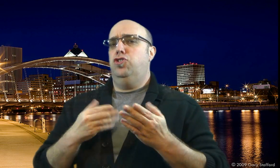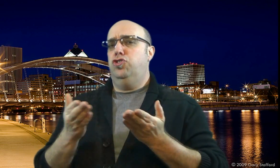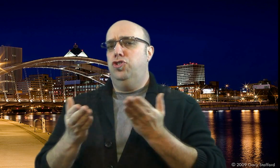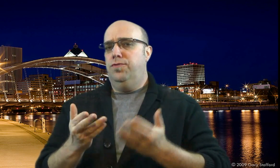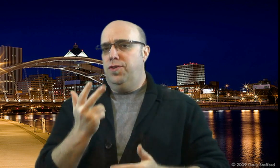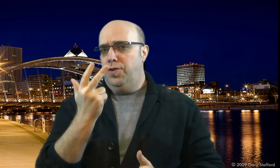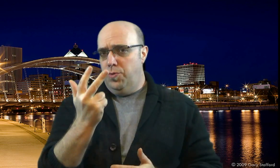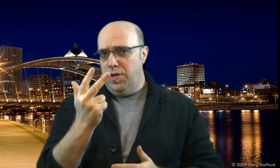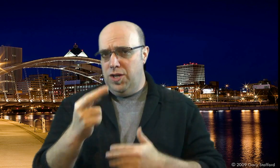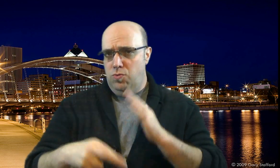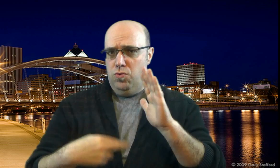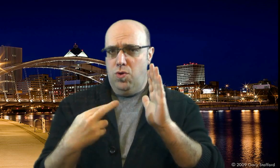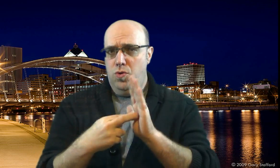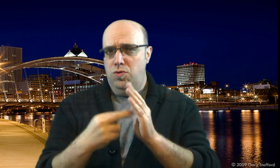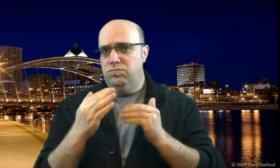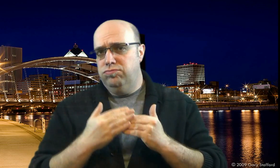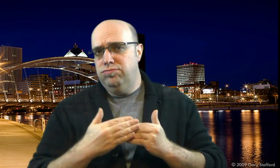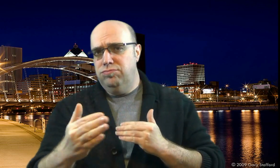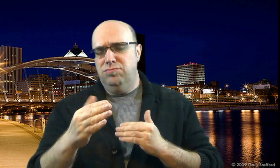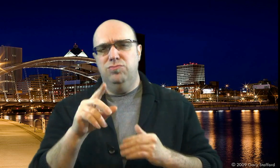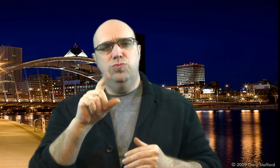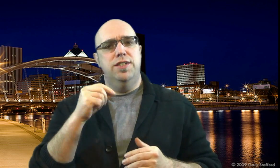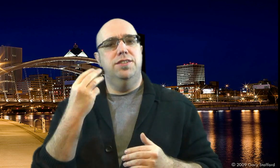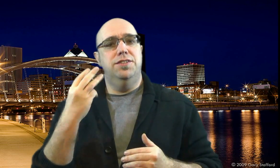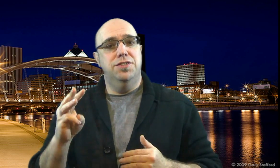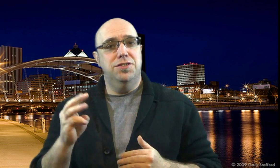However, I will serve 3 major roles in year of 2016.